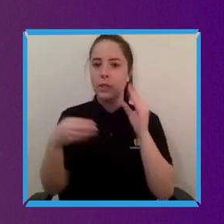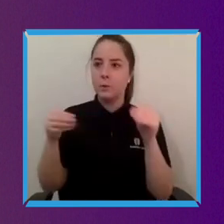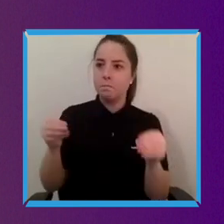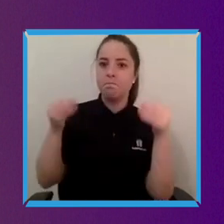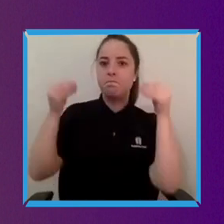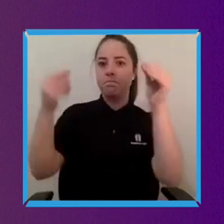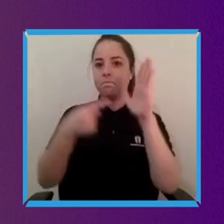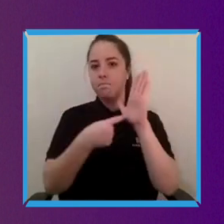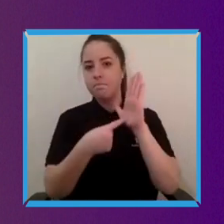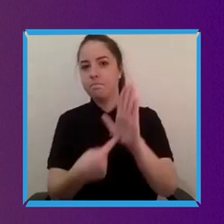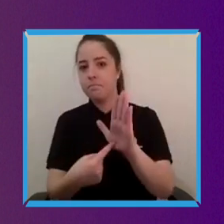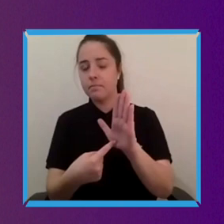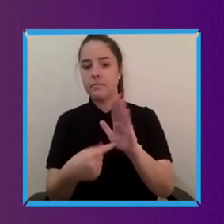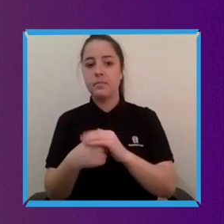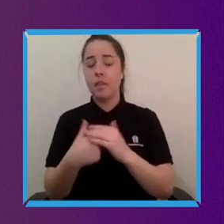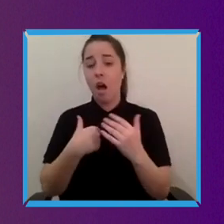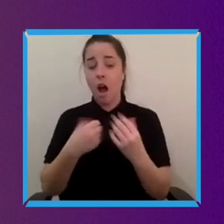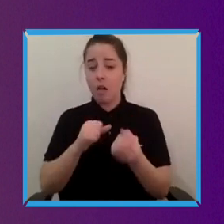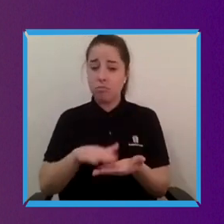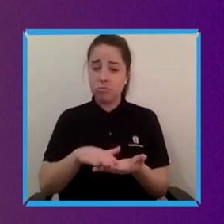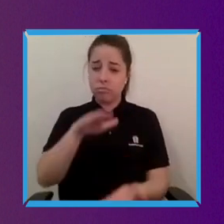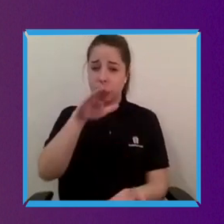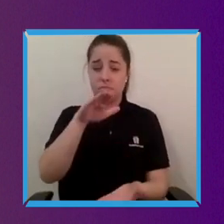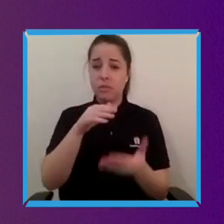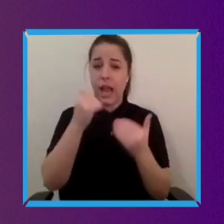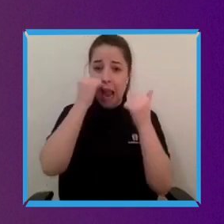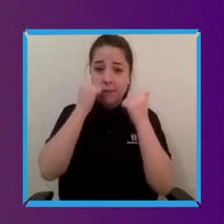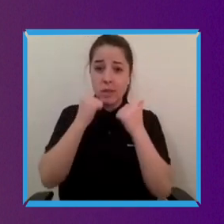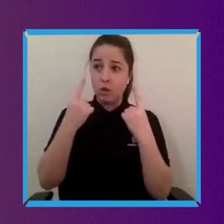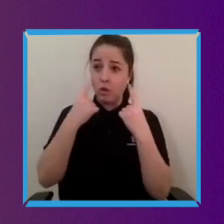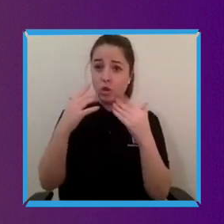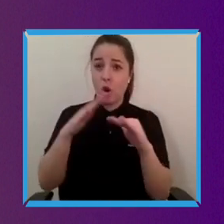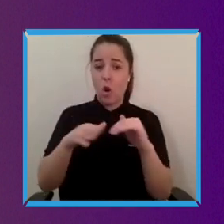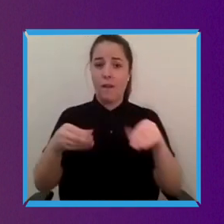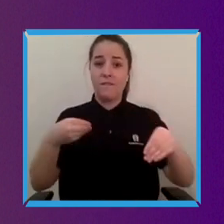business a lot of evidence showing that flexible working and the capacity to